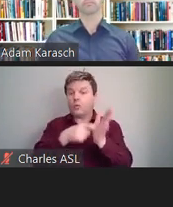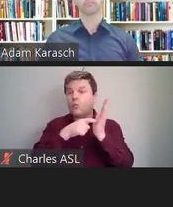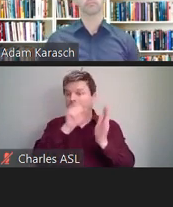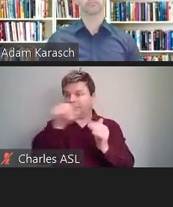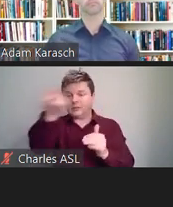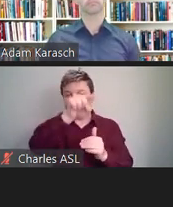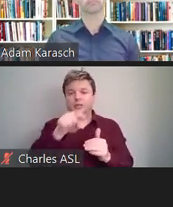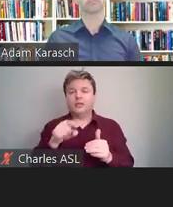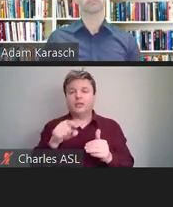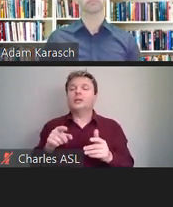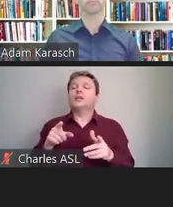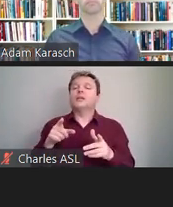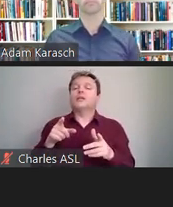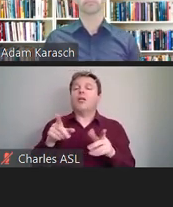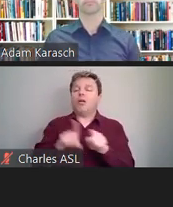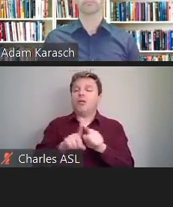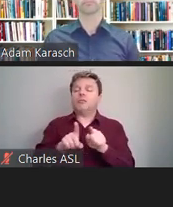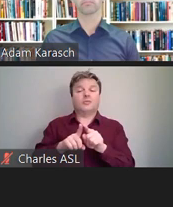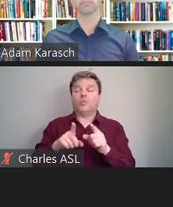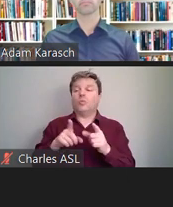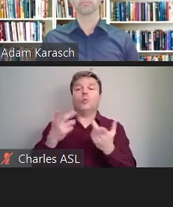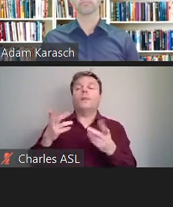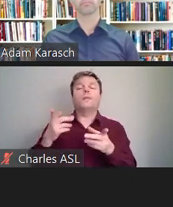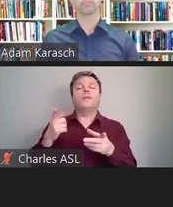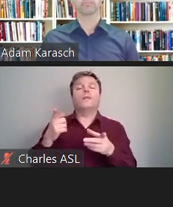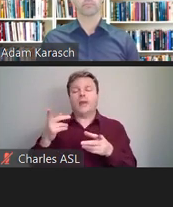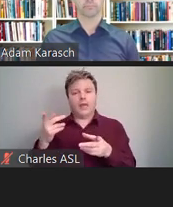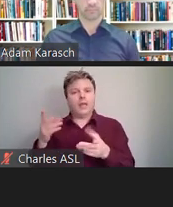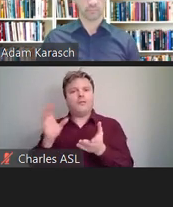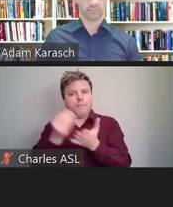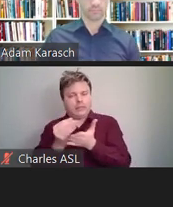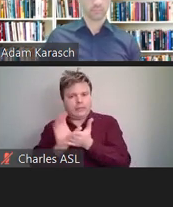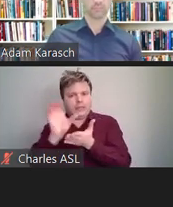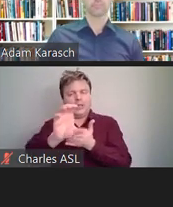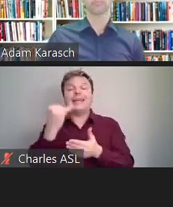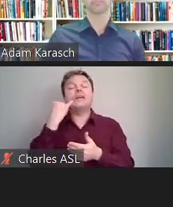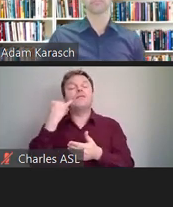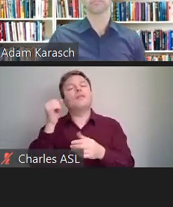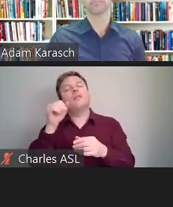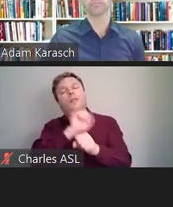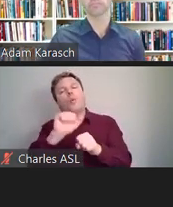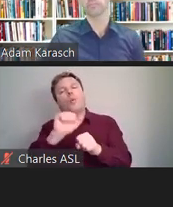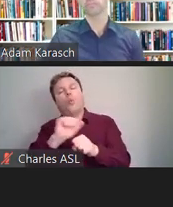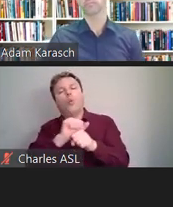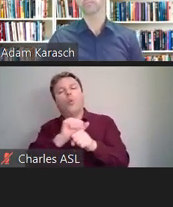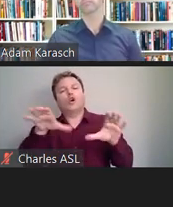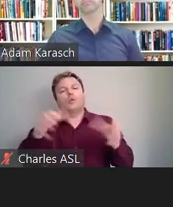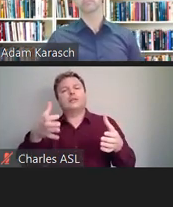funding only if the workforce is of a certain percentage of disabled individuals.